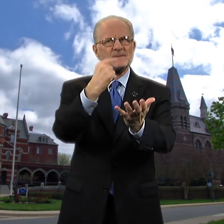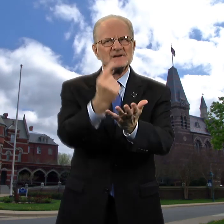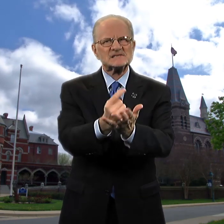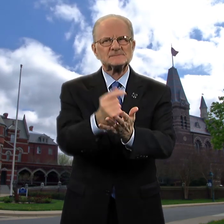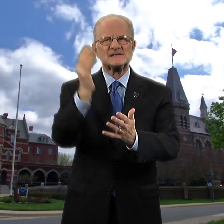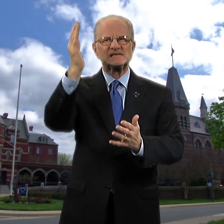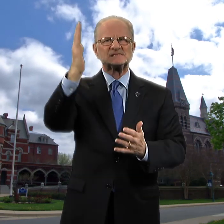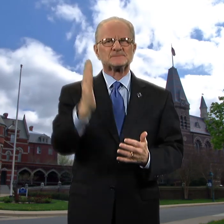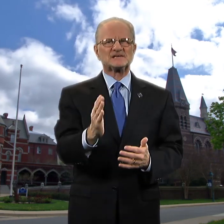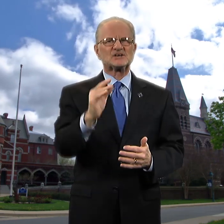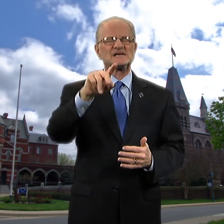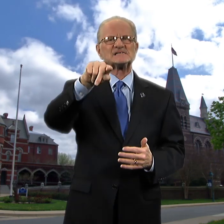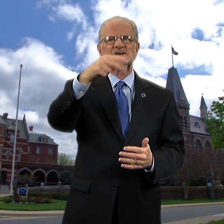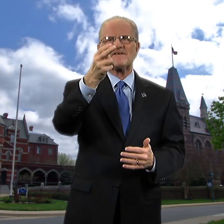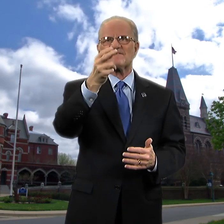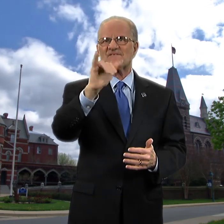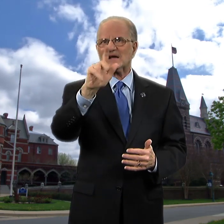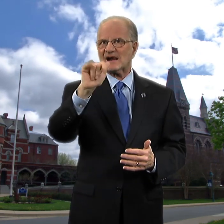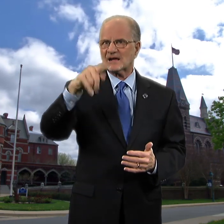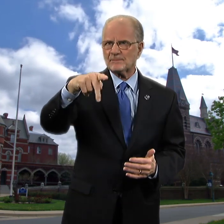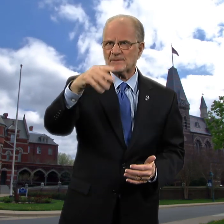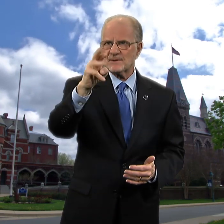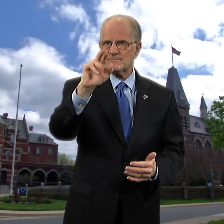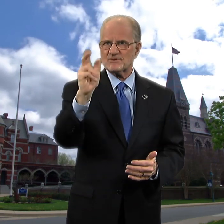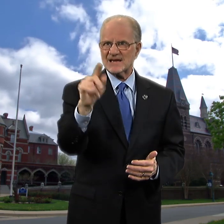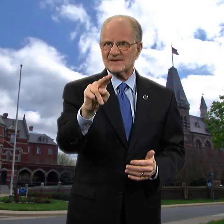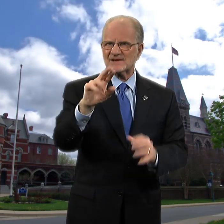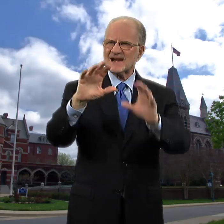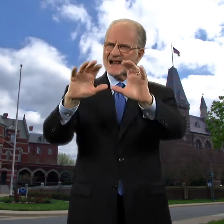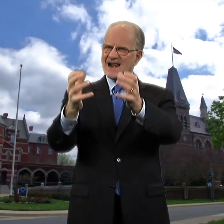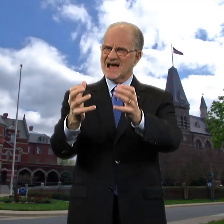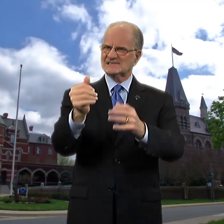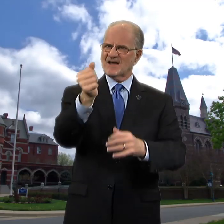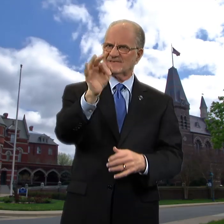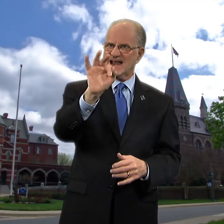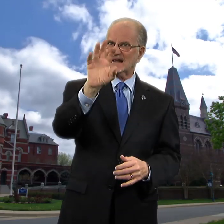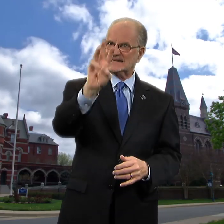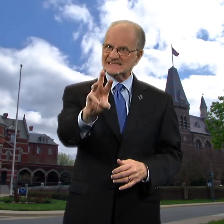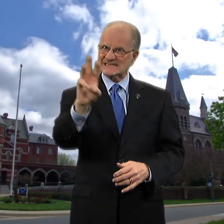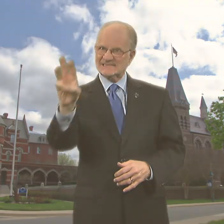The Commencement speaker is Philip Bravin, class of 1966.